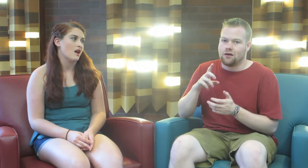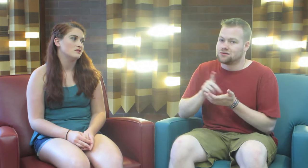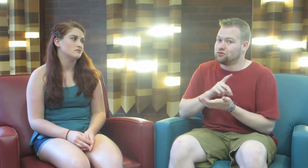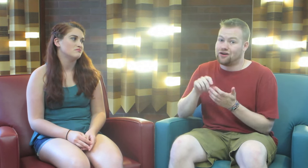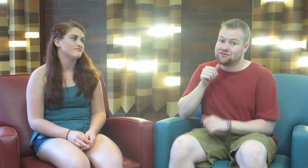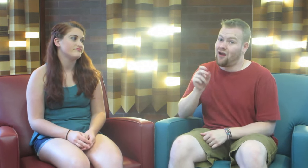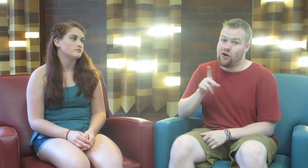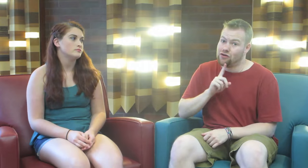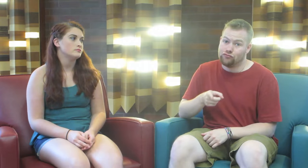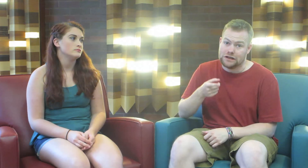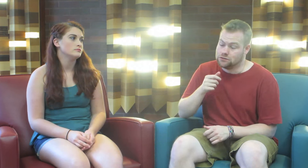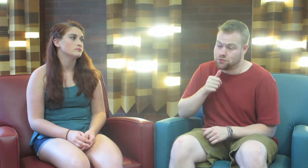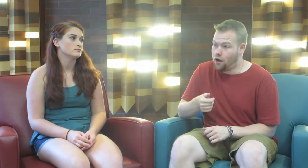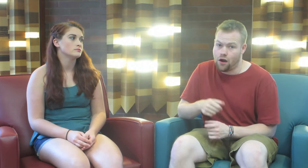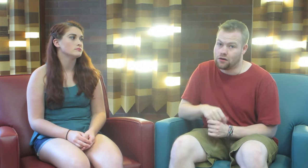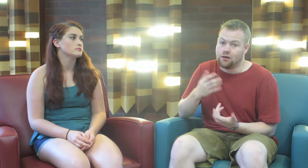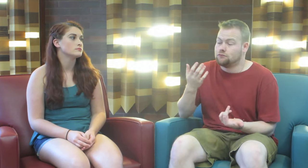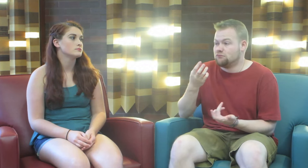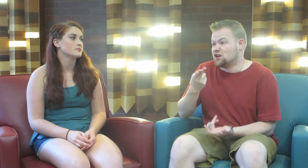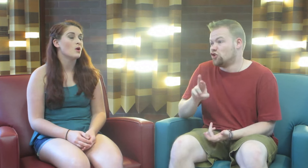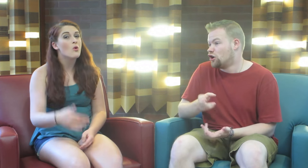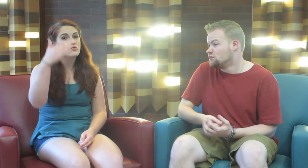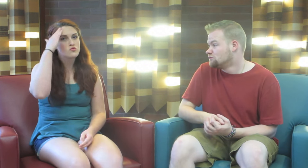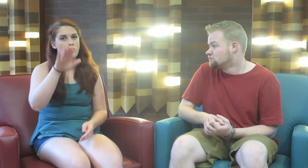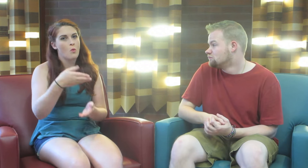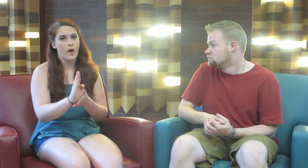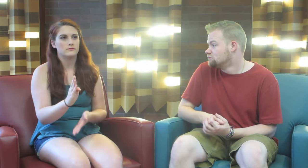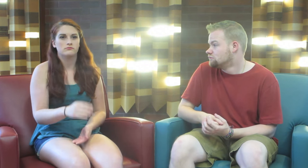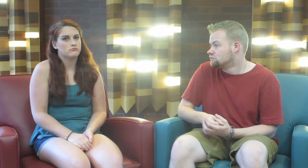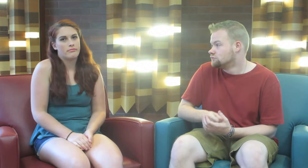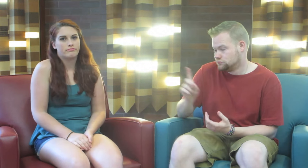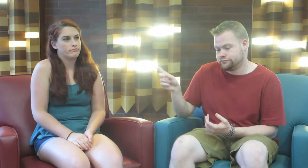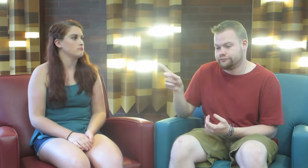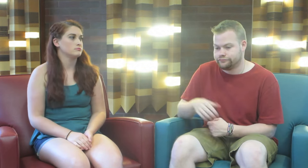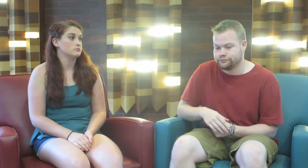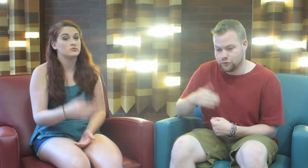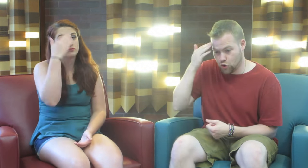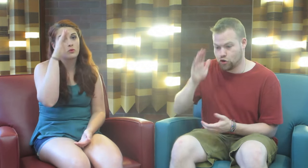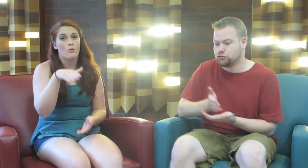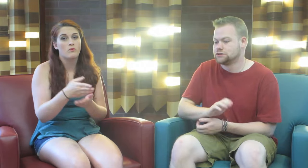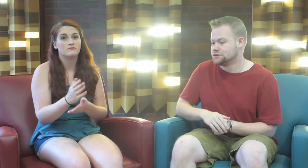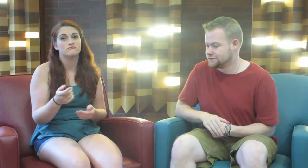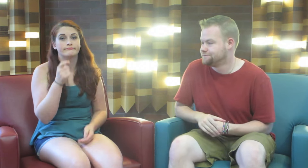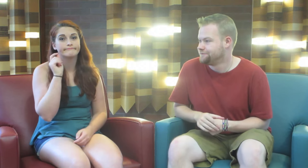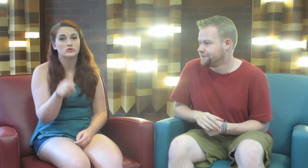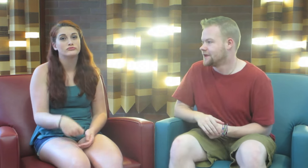Discrimination is not okay, really. It’s not. See HR. G: Know your rights. Both: Know your rights. G: Period.